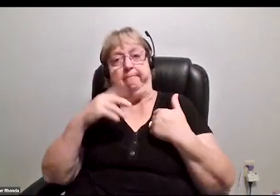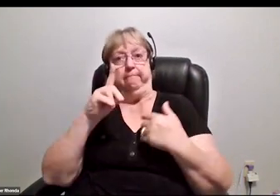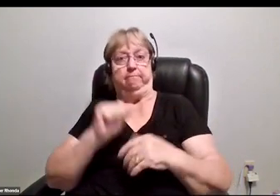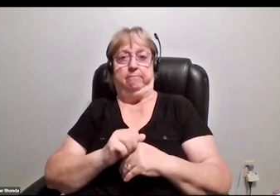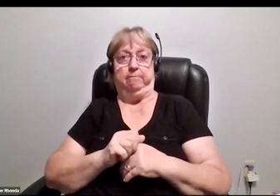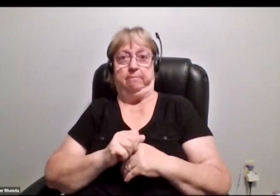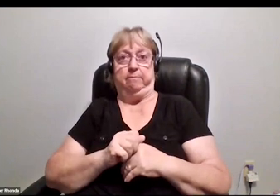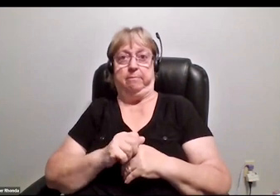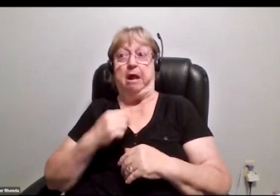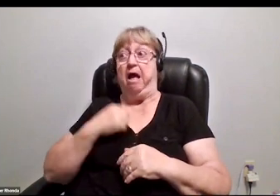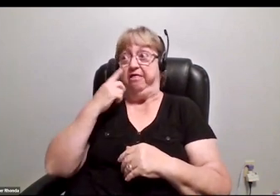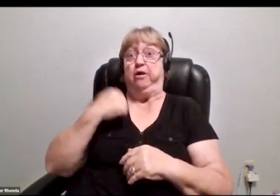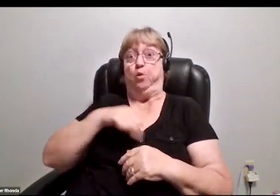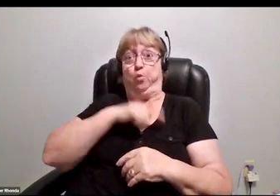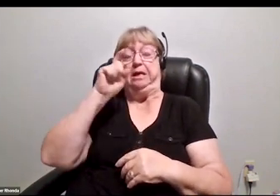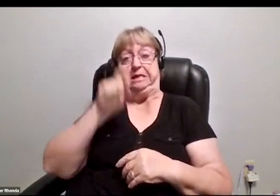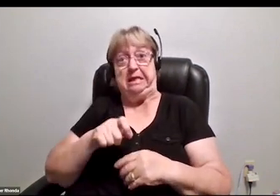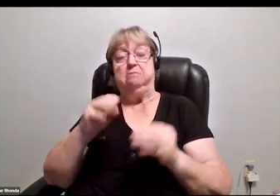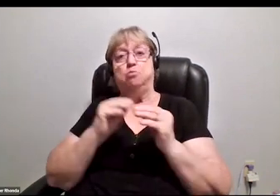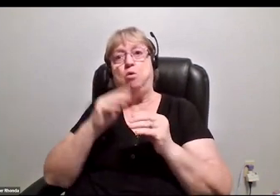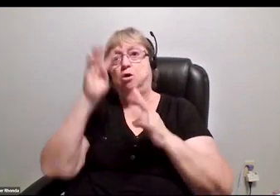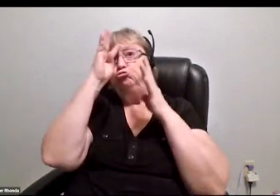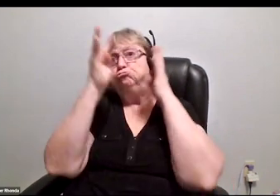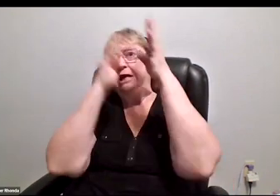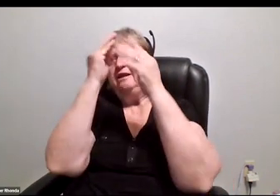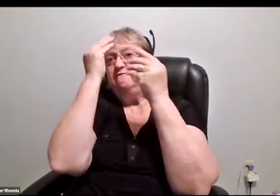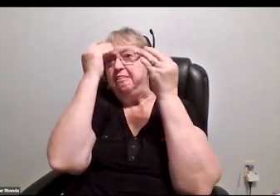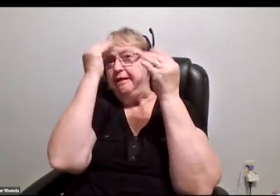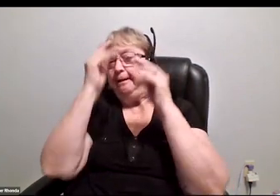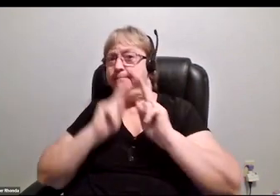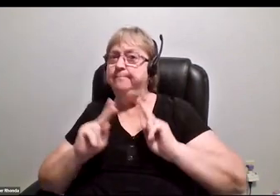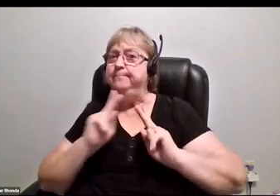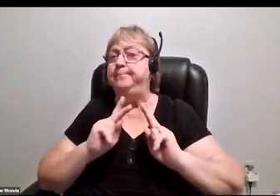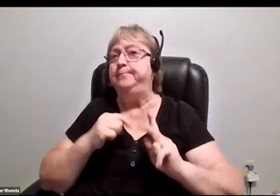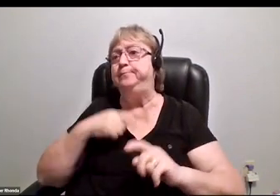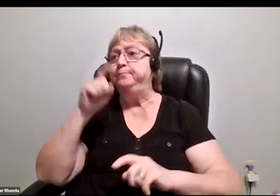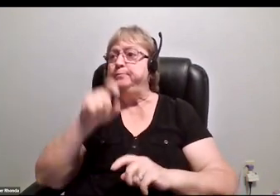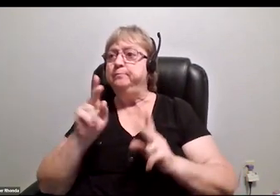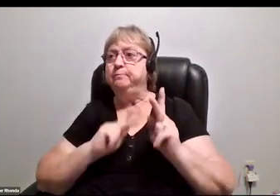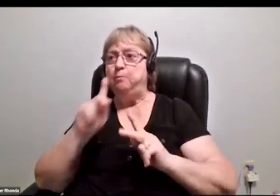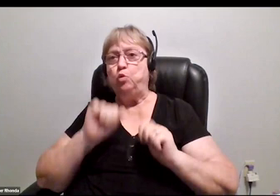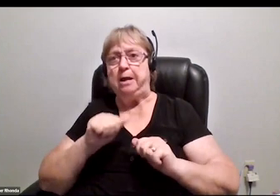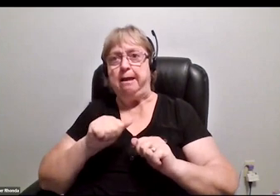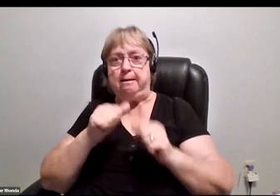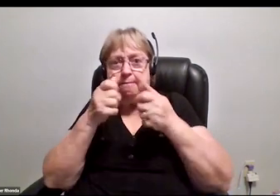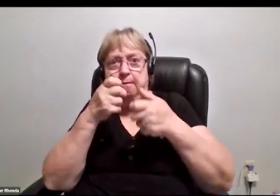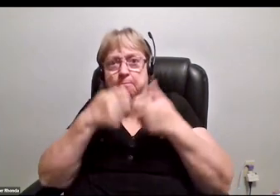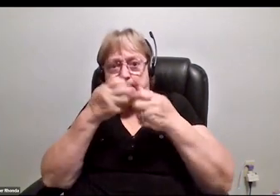that are creative thinkers. We need folks that are problem solvers. We need folks that are driven and resilient